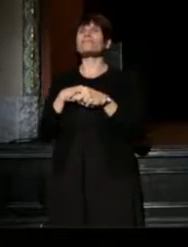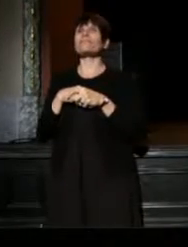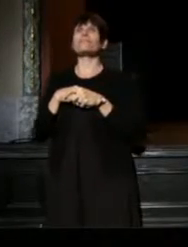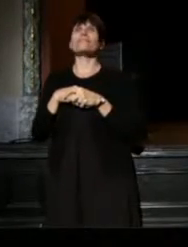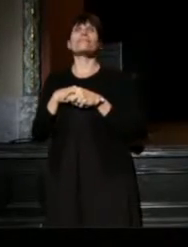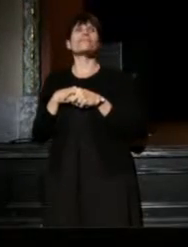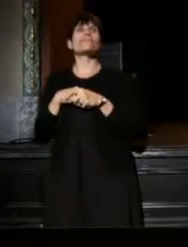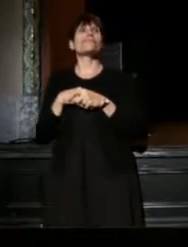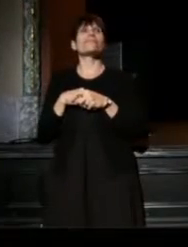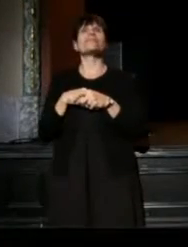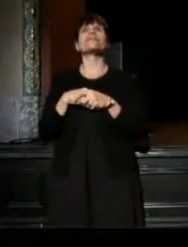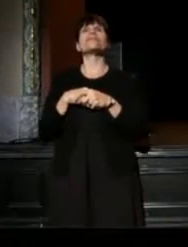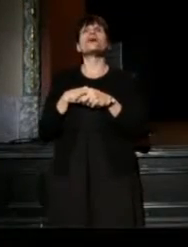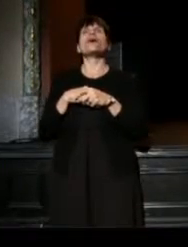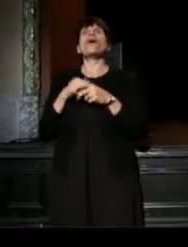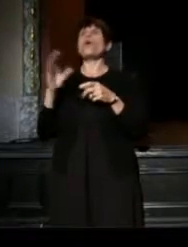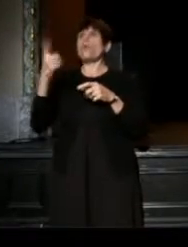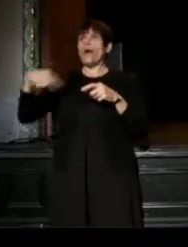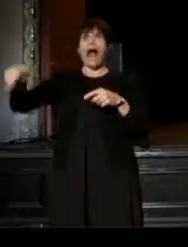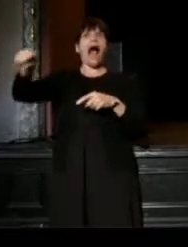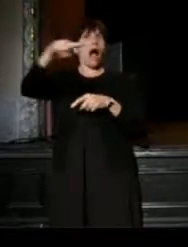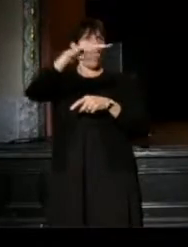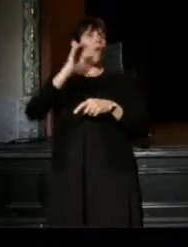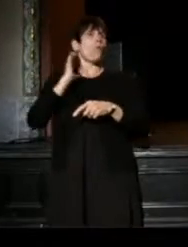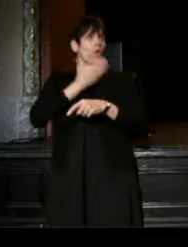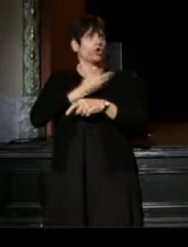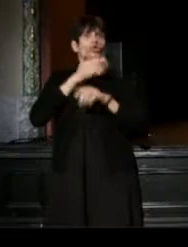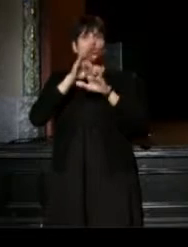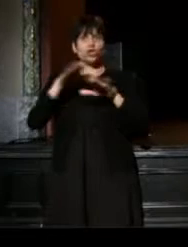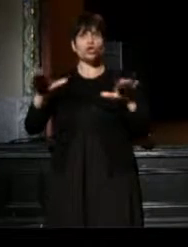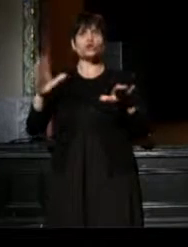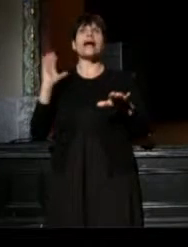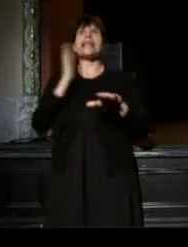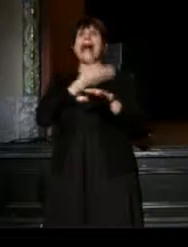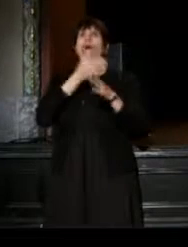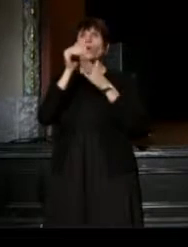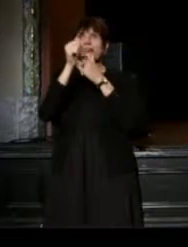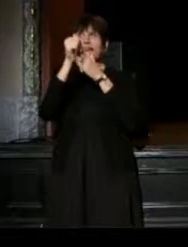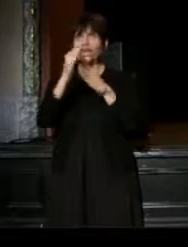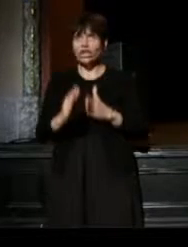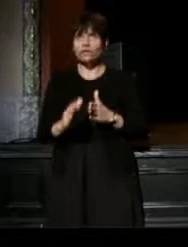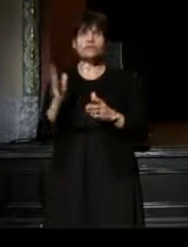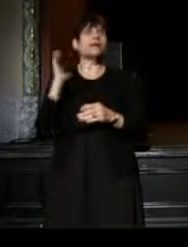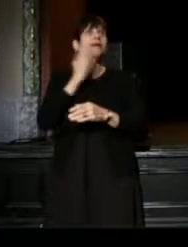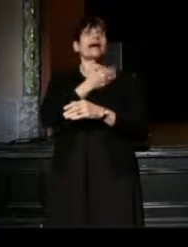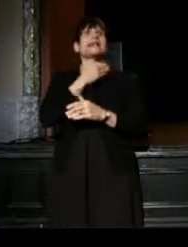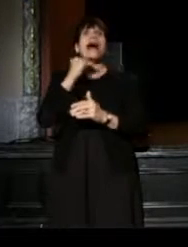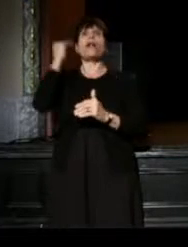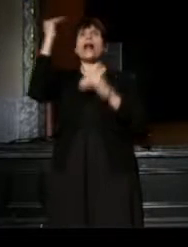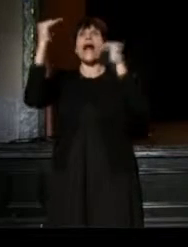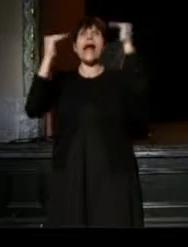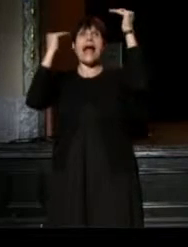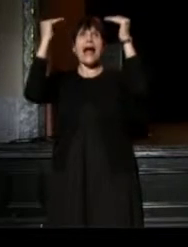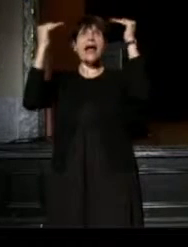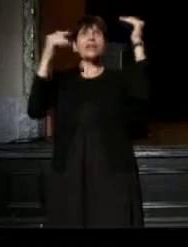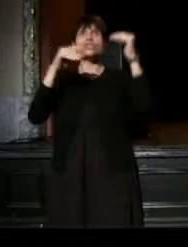When our children, and our leaders and our elders are being murdered in the streets,